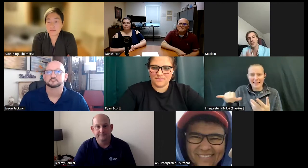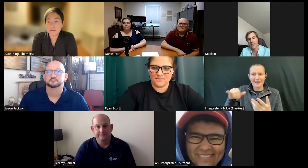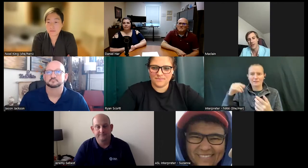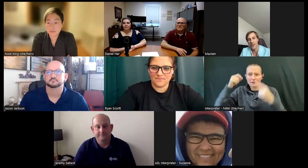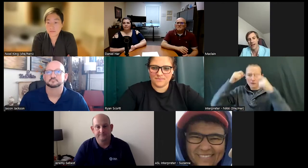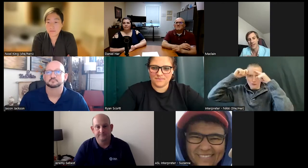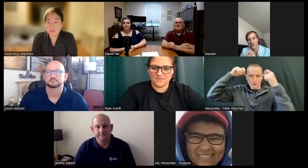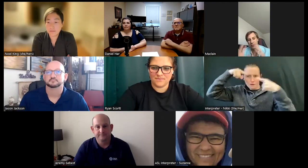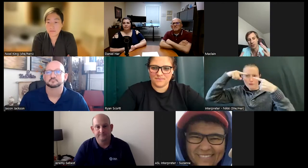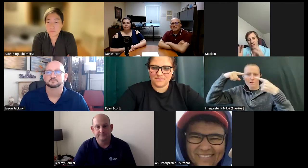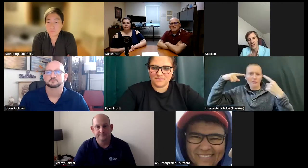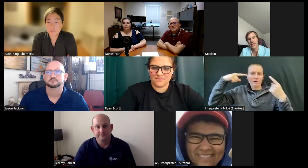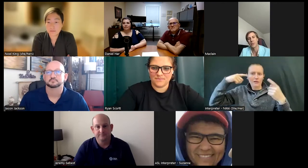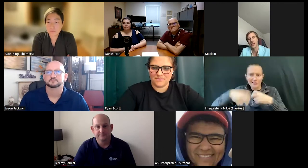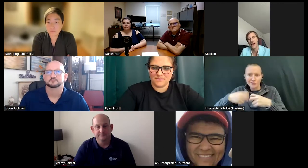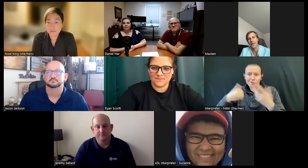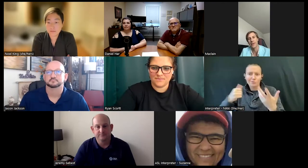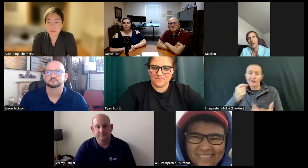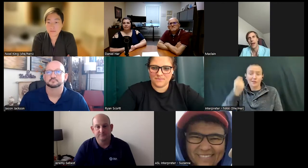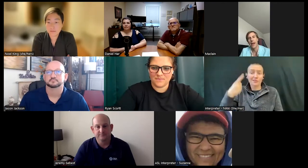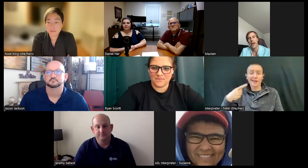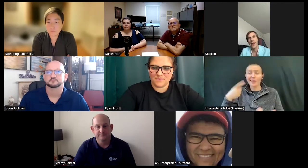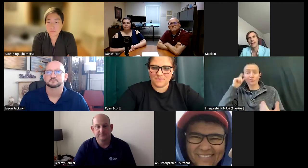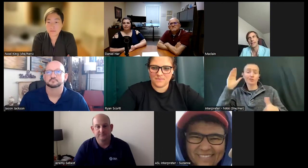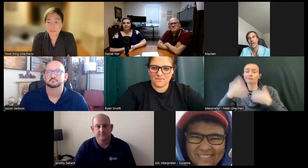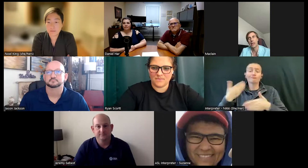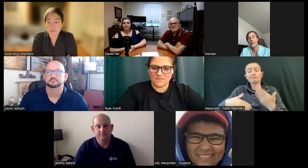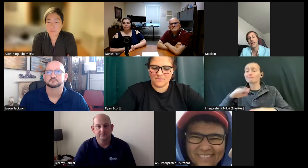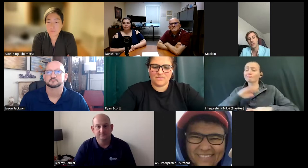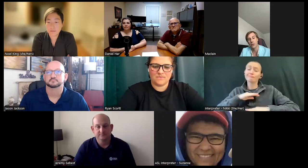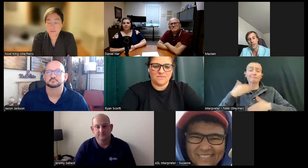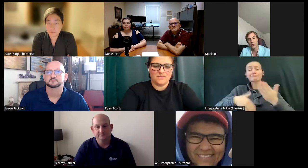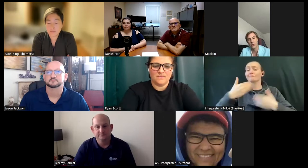understand all that. I just was content with life and the venue location we